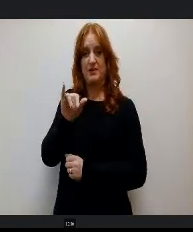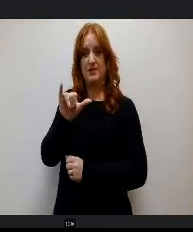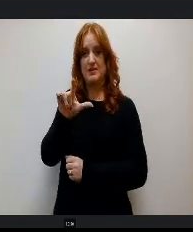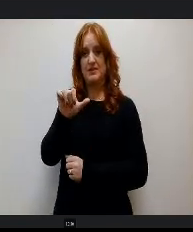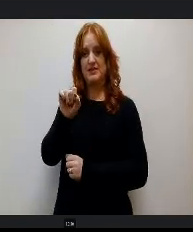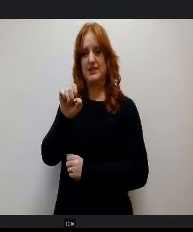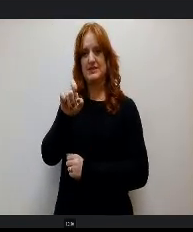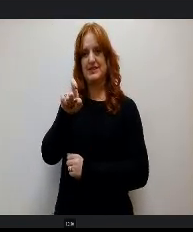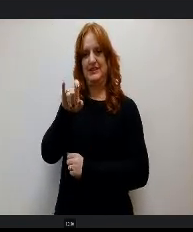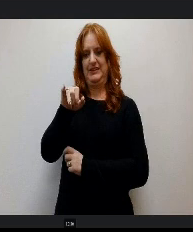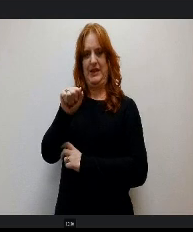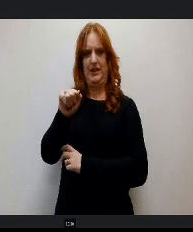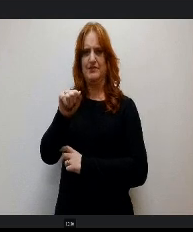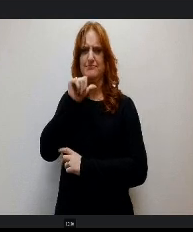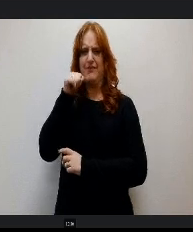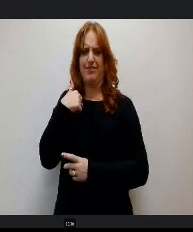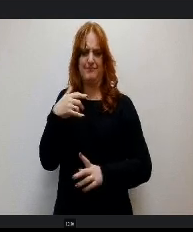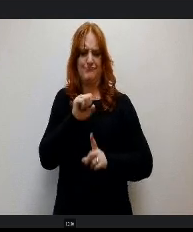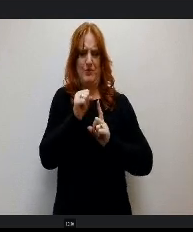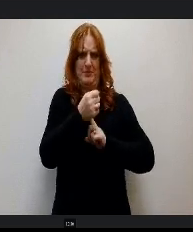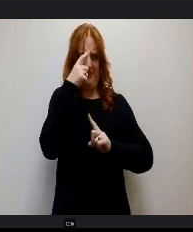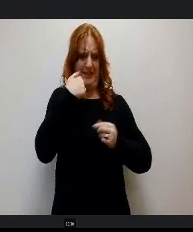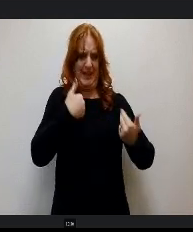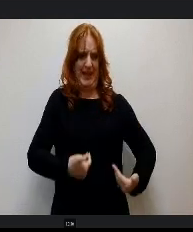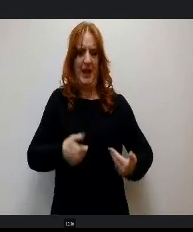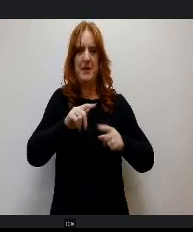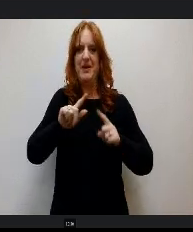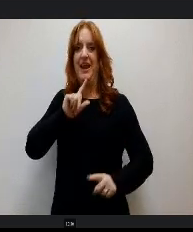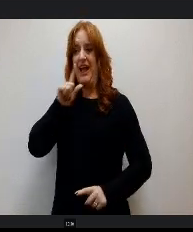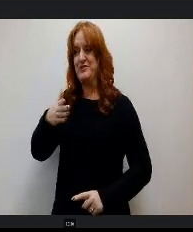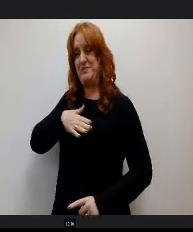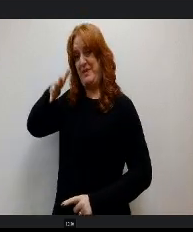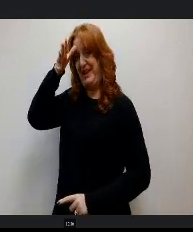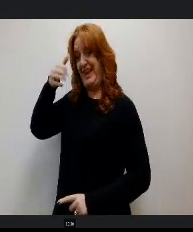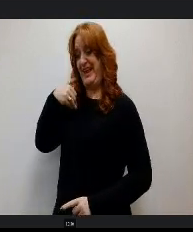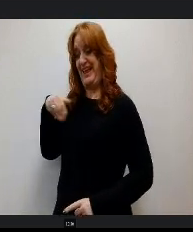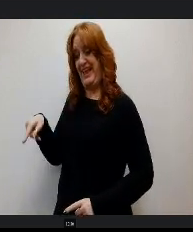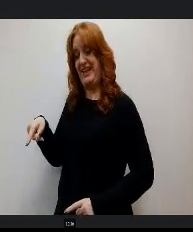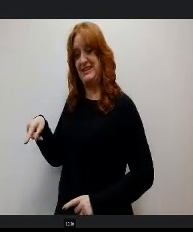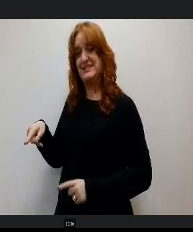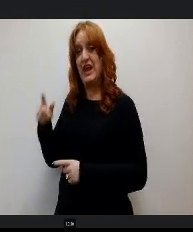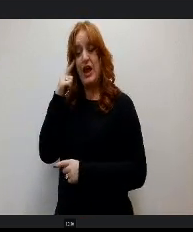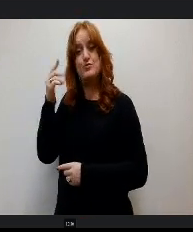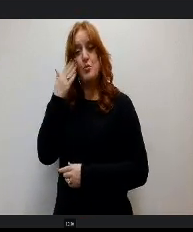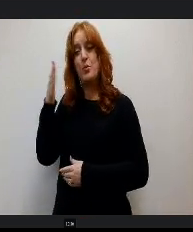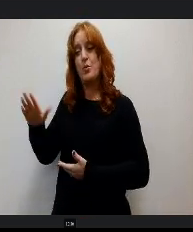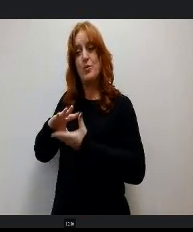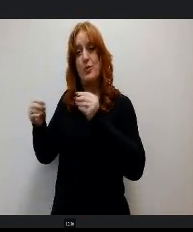not because I had it, but because my dad does. I know his story well because I was his editor and